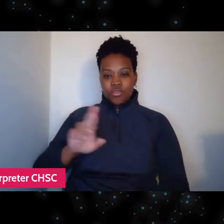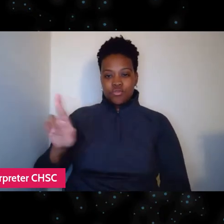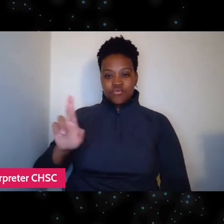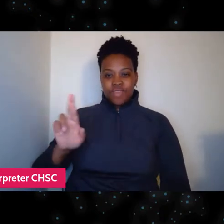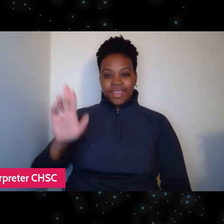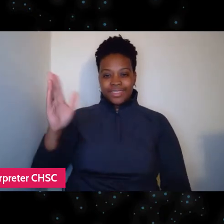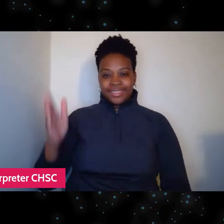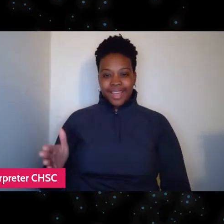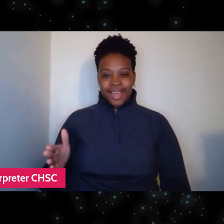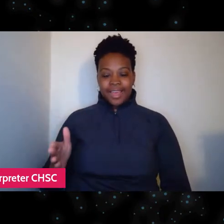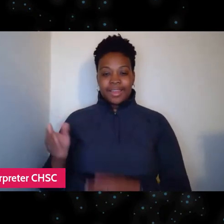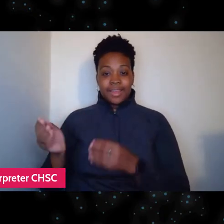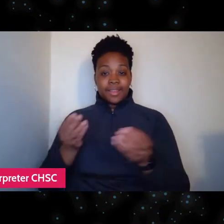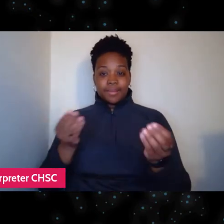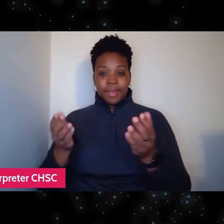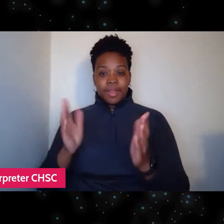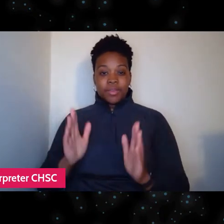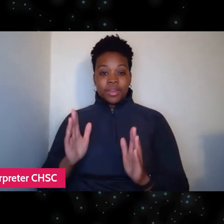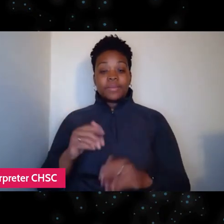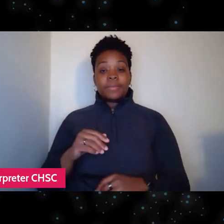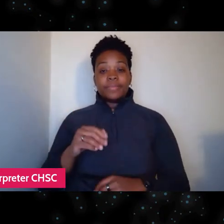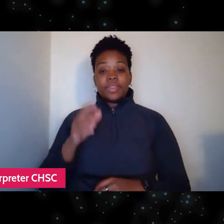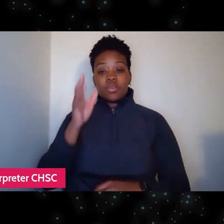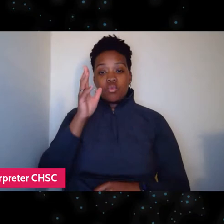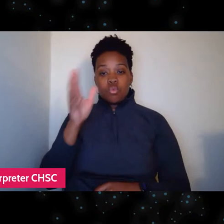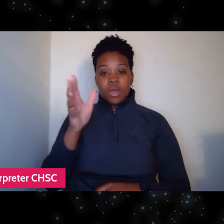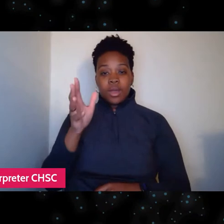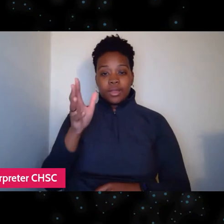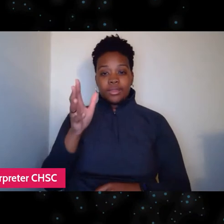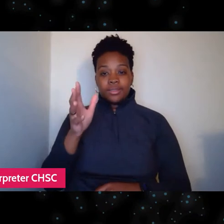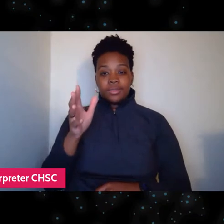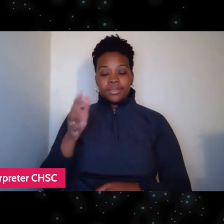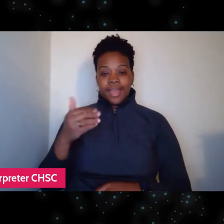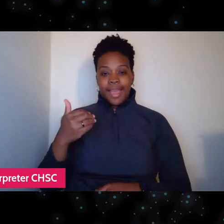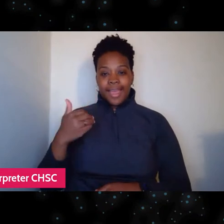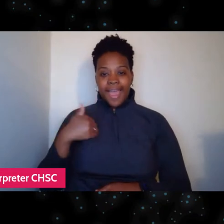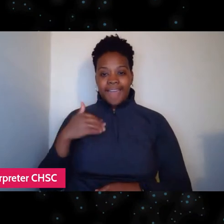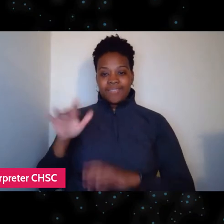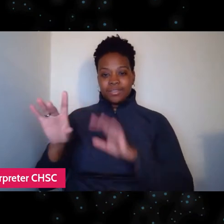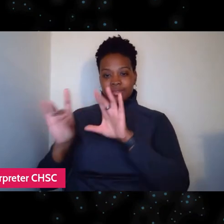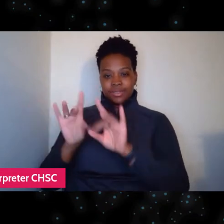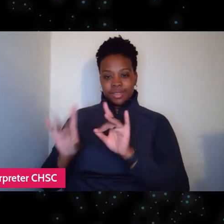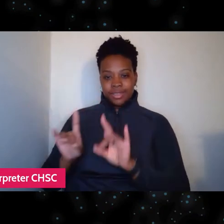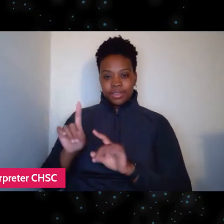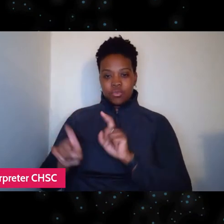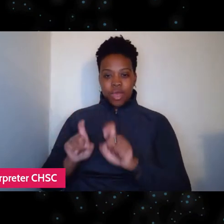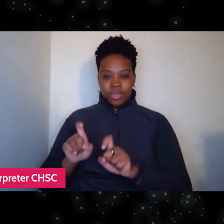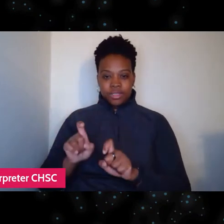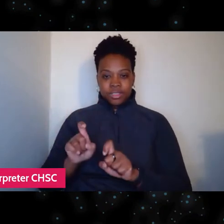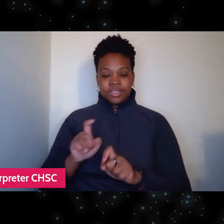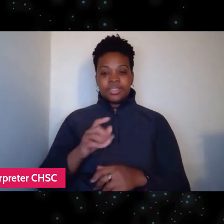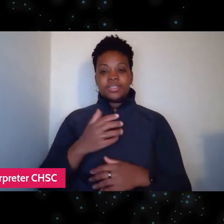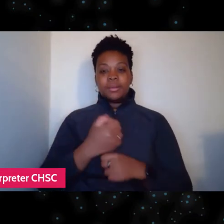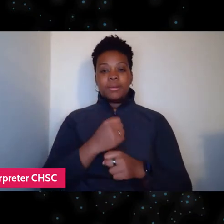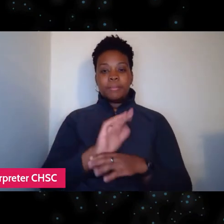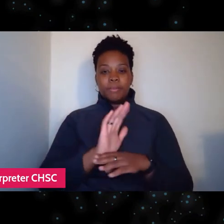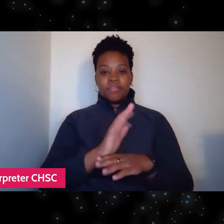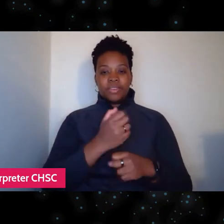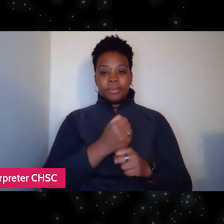Our moderators we'll ask selected questions to the filmmakers and guests. And on tonight's Happy Hour,